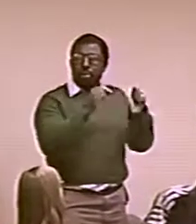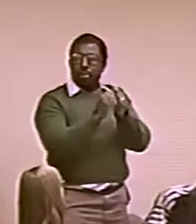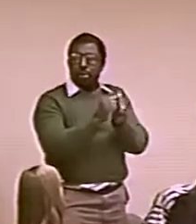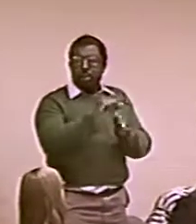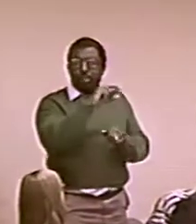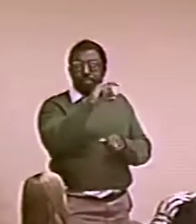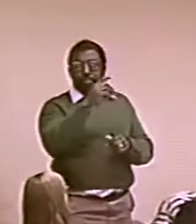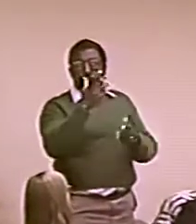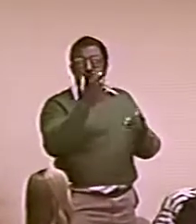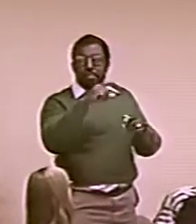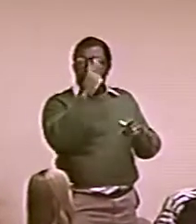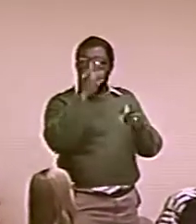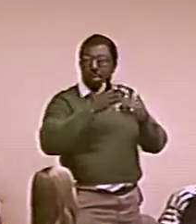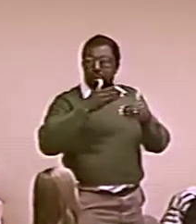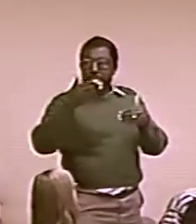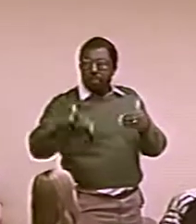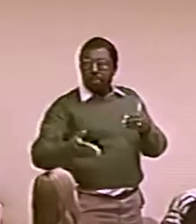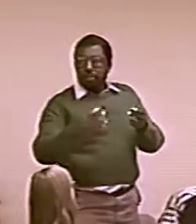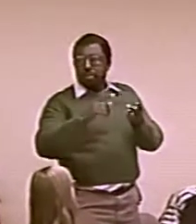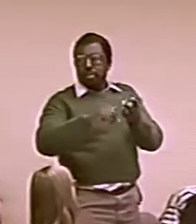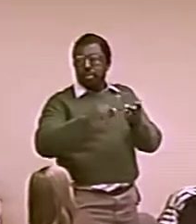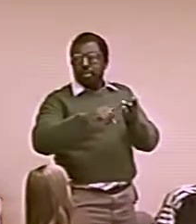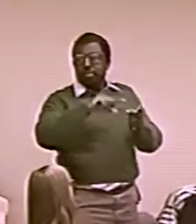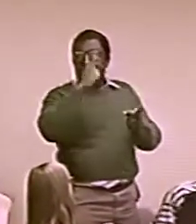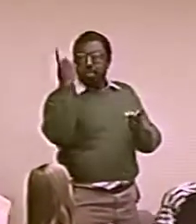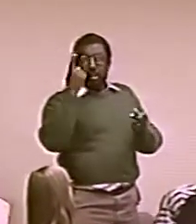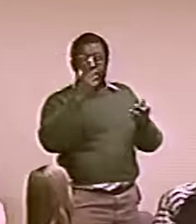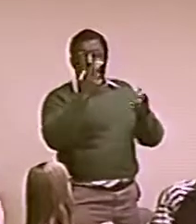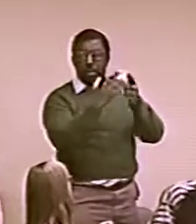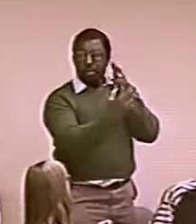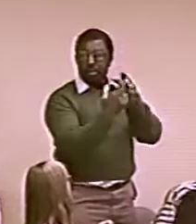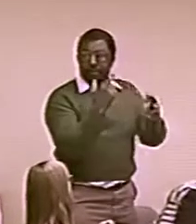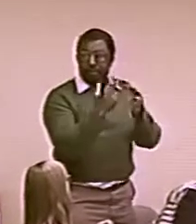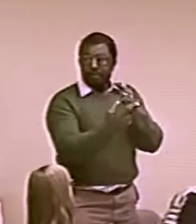WITH THE BLACK DEAF KIDS IN THE DORMS AT NATIONAL HOUSE.